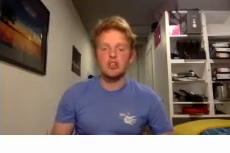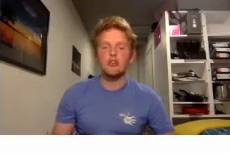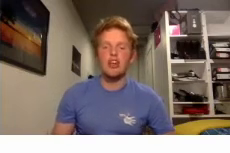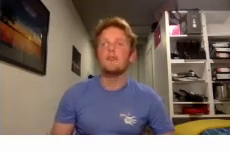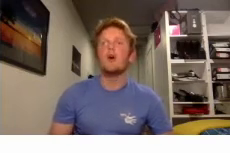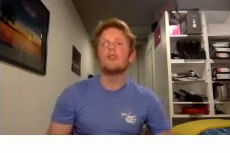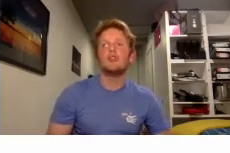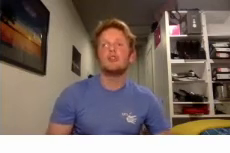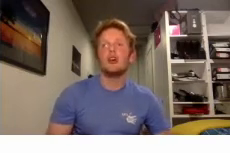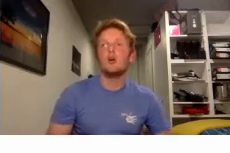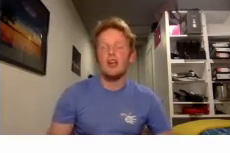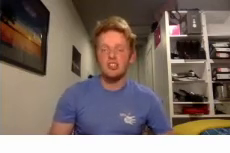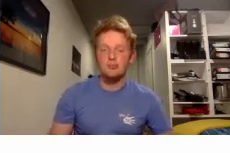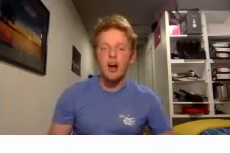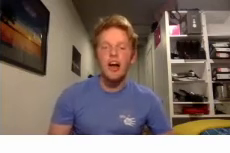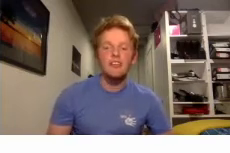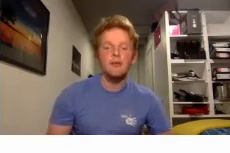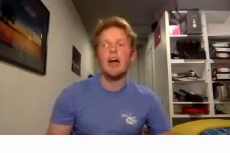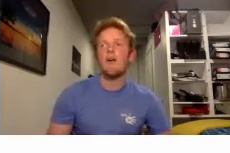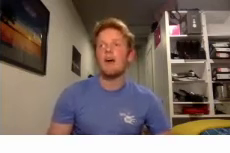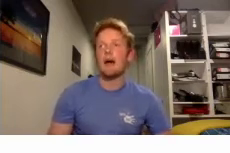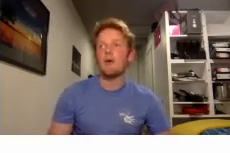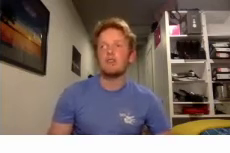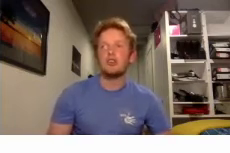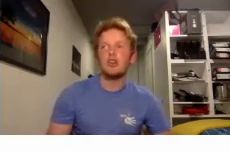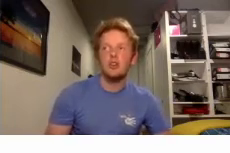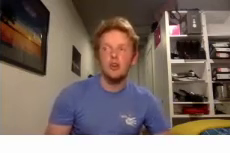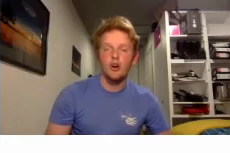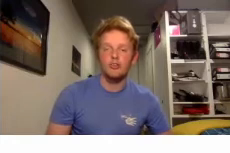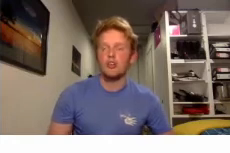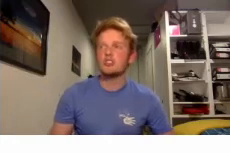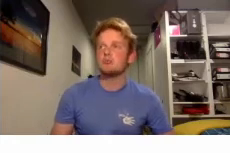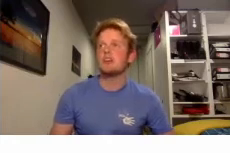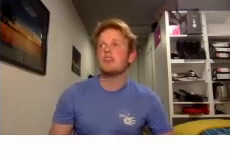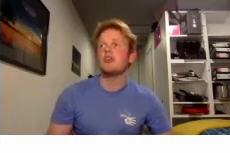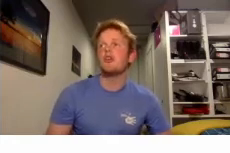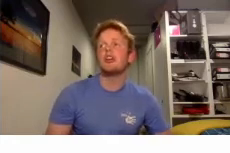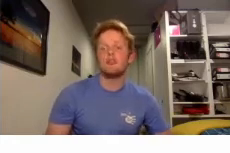to get involved if you feel inspired by our our vision of you know spreading the knowledge and